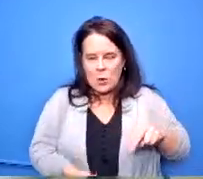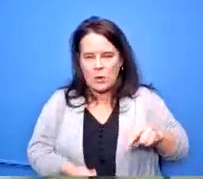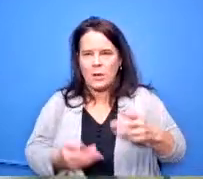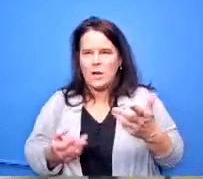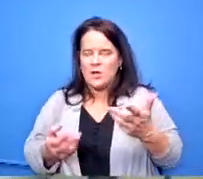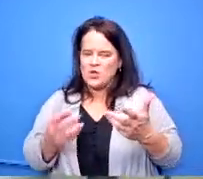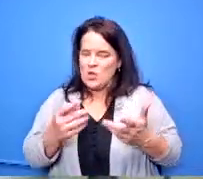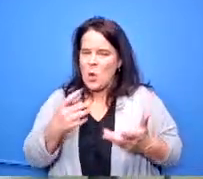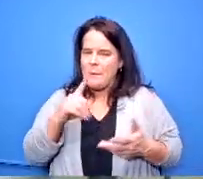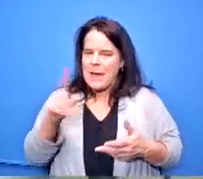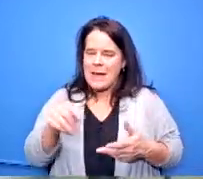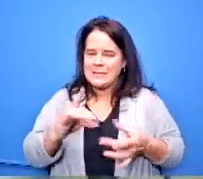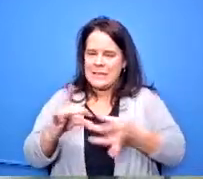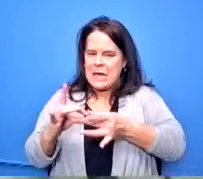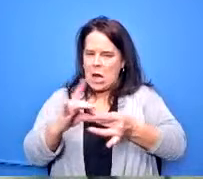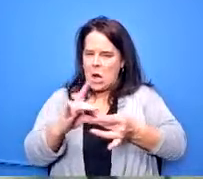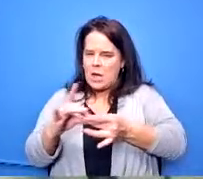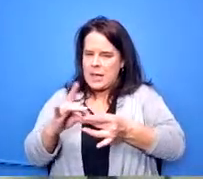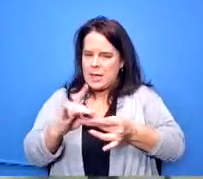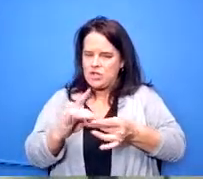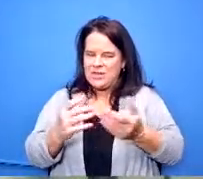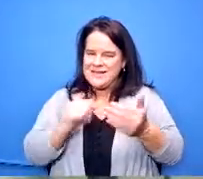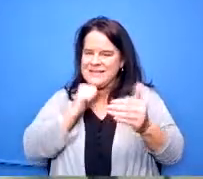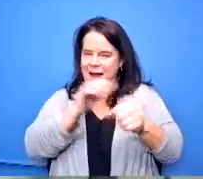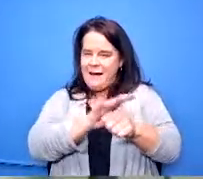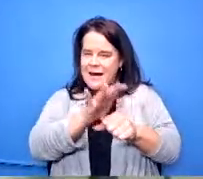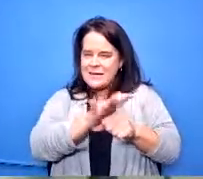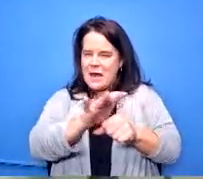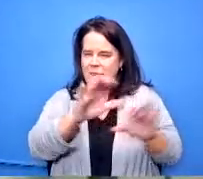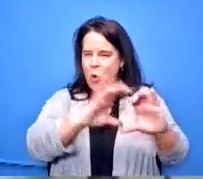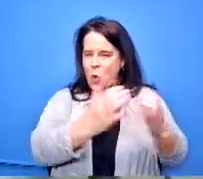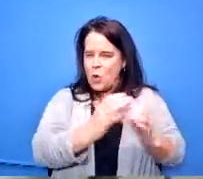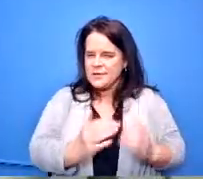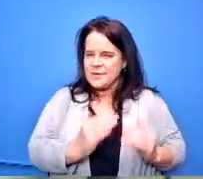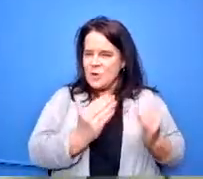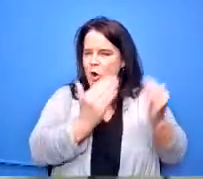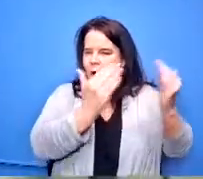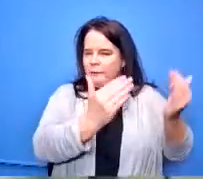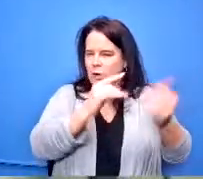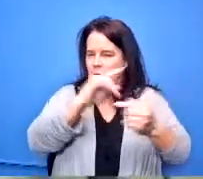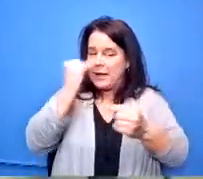the lack of programs offered and the student enrollment when compared to the other schools well